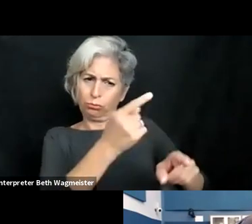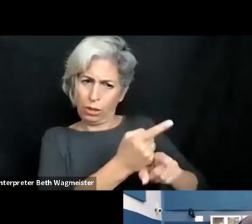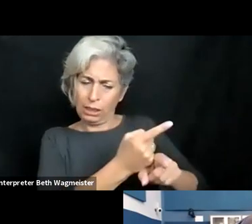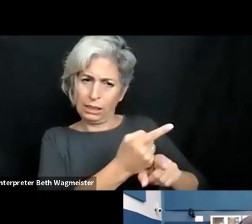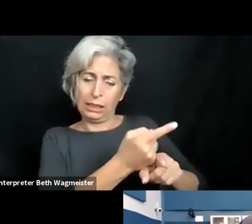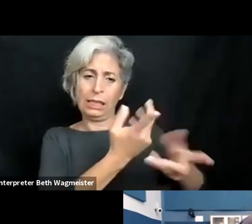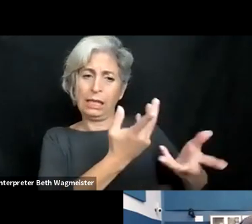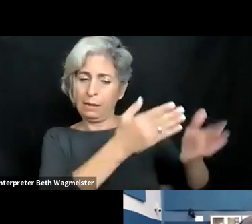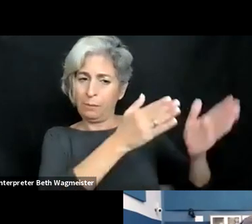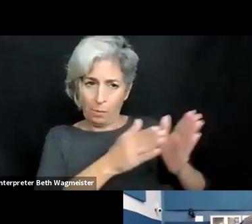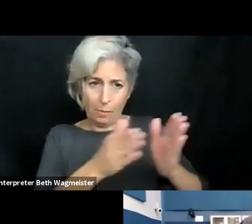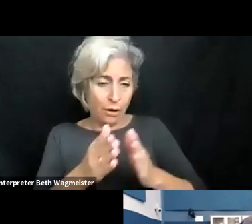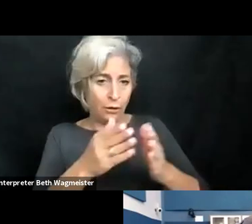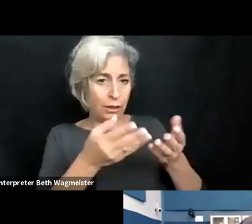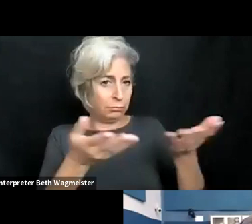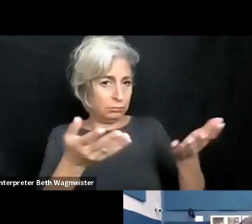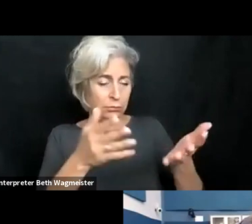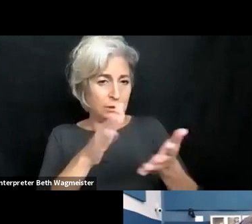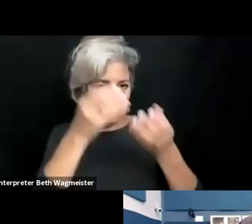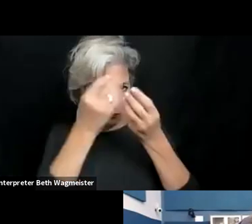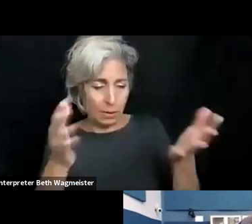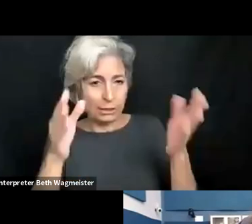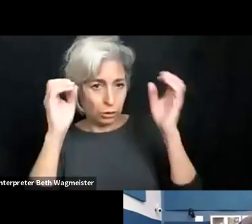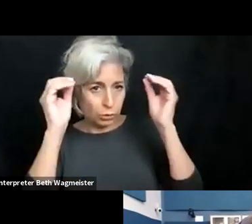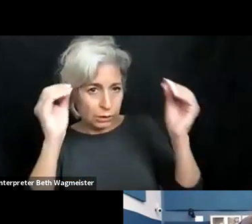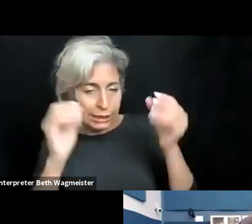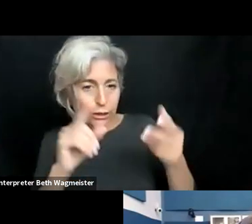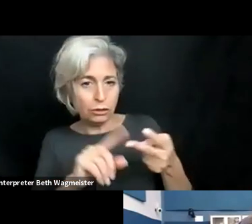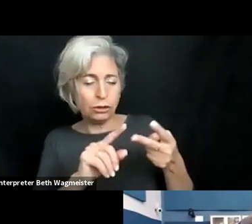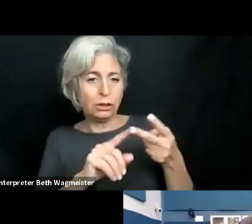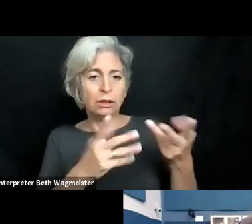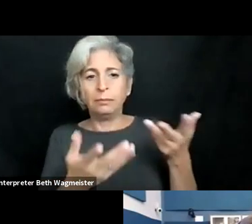process of inclusion and also the social process, educators play a